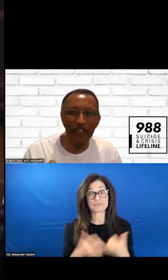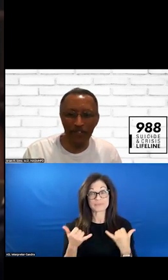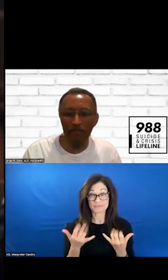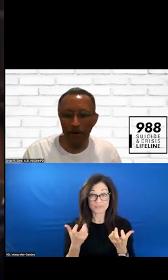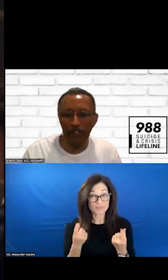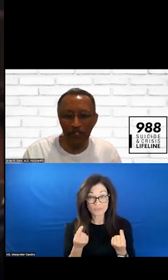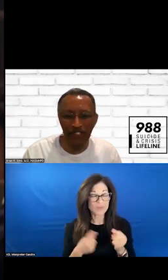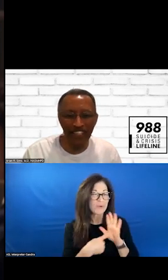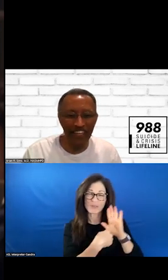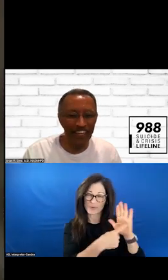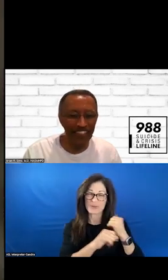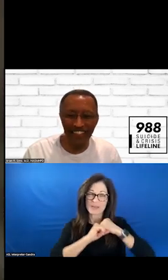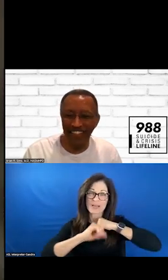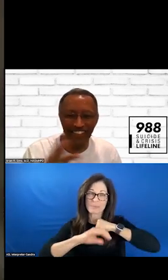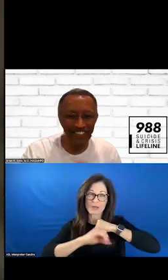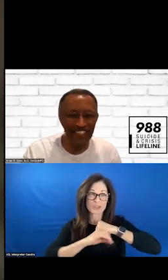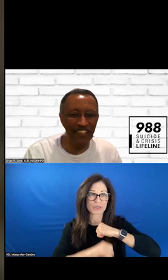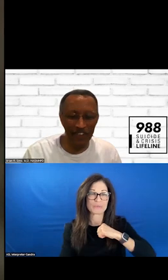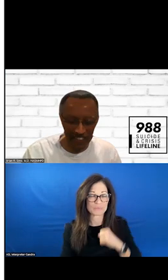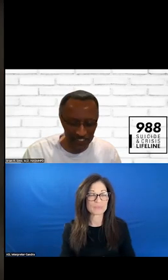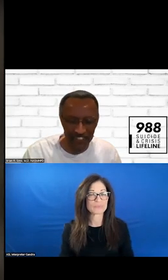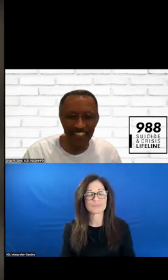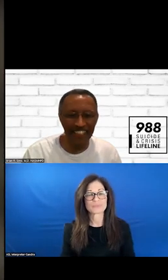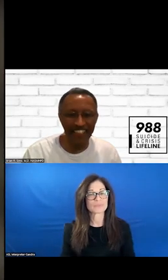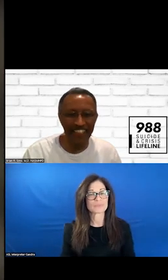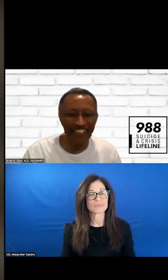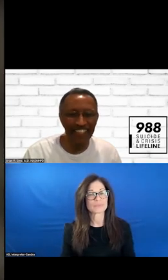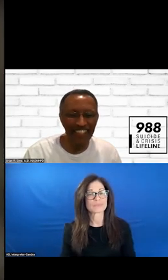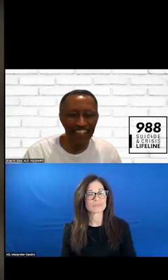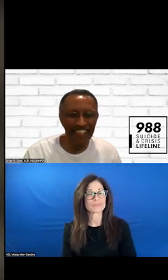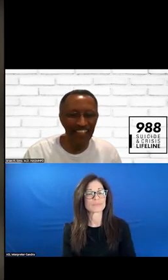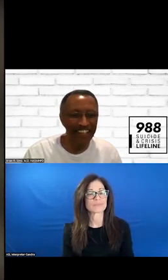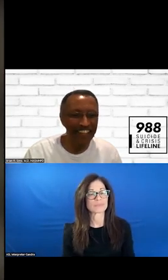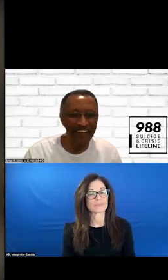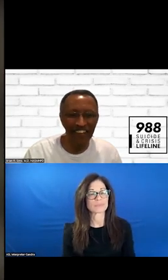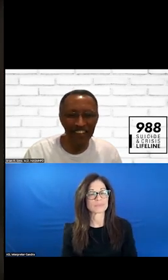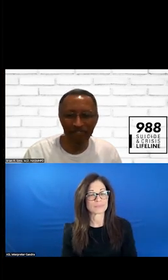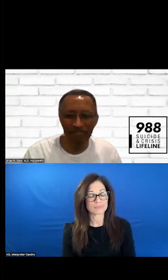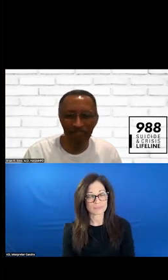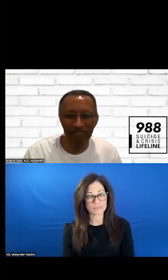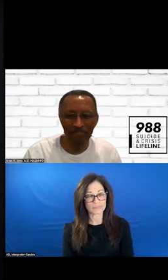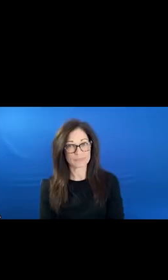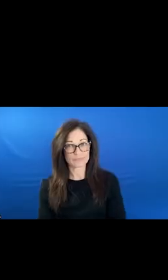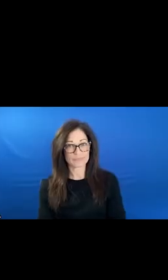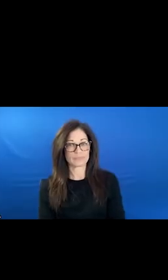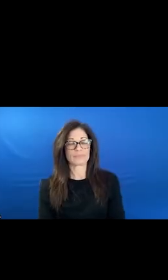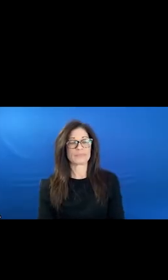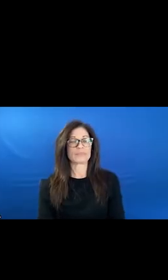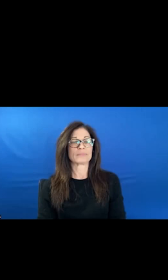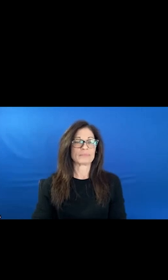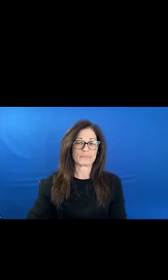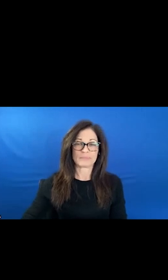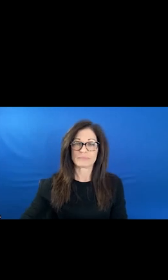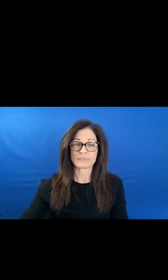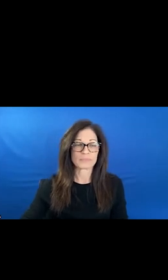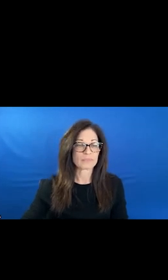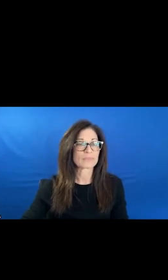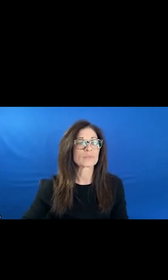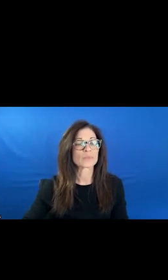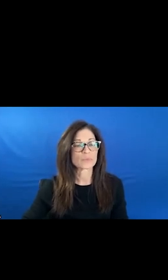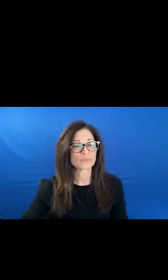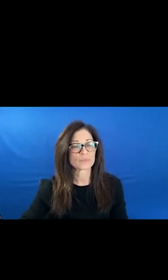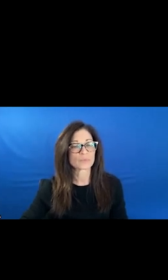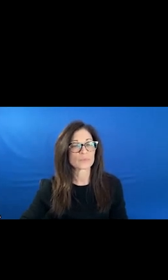YOU THIS COMMERCIAL. WE CAN GET RIGHT TO IT. >>: REMEMBER